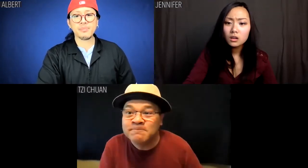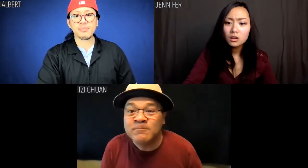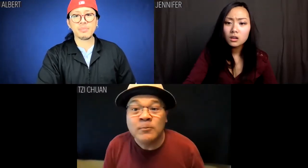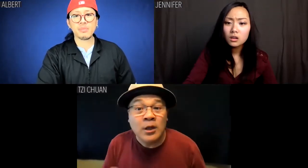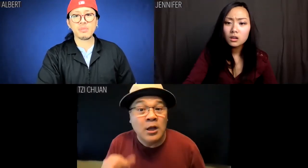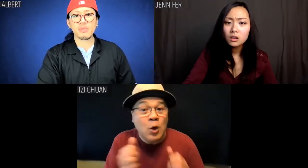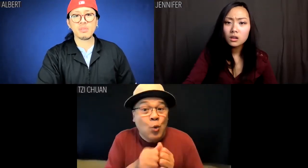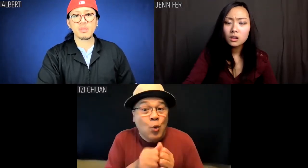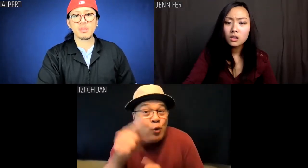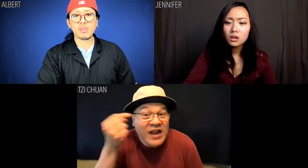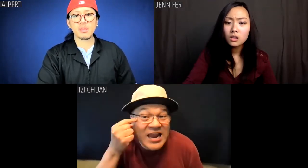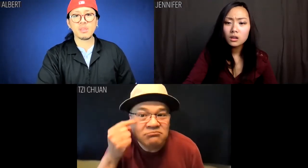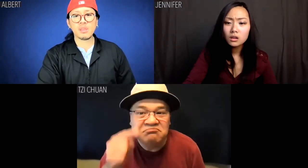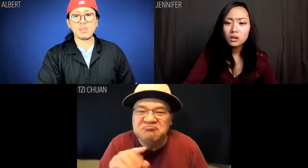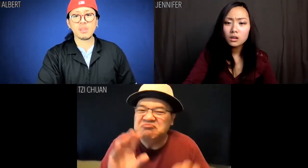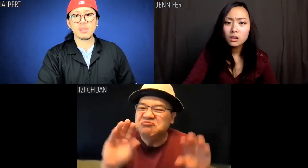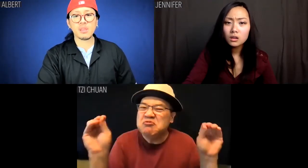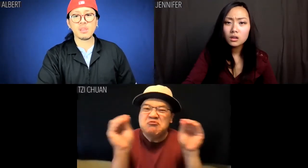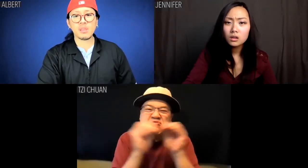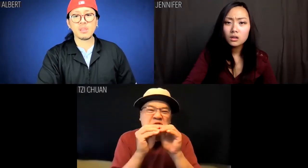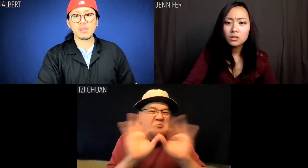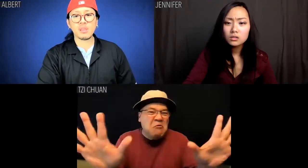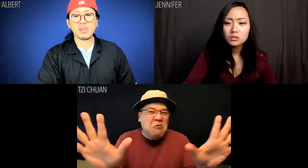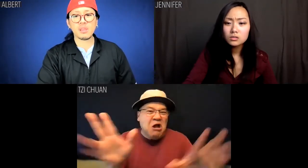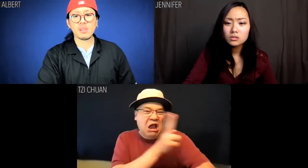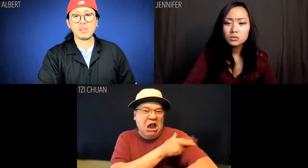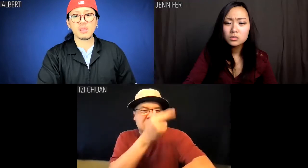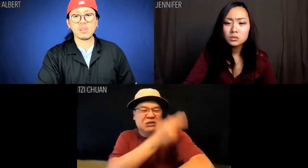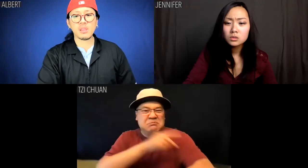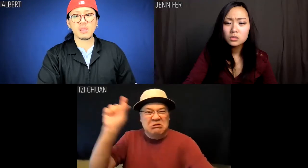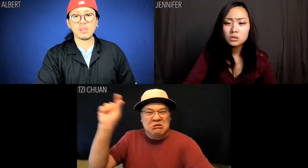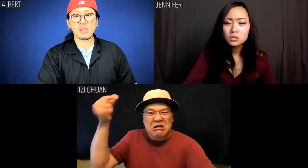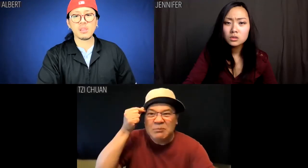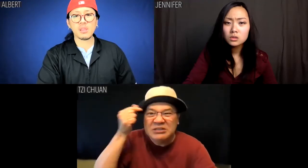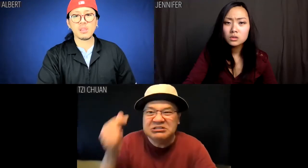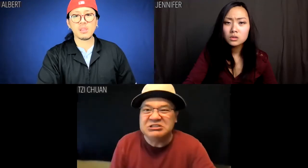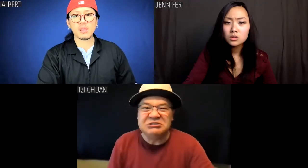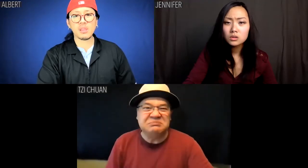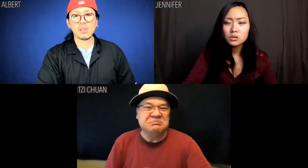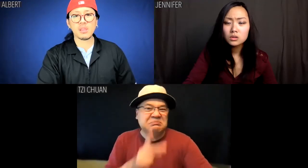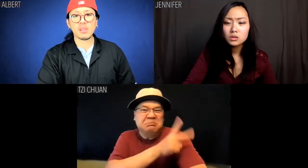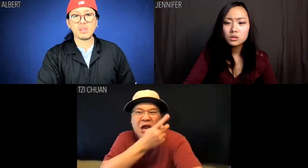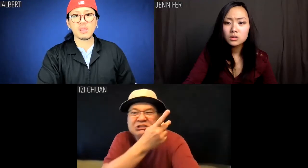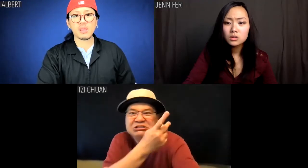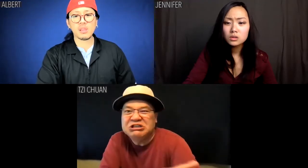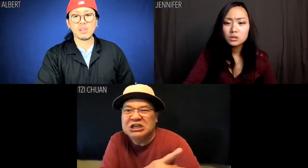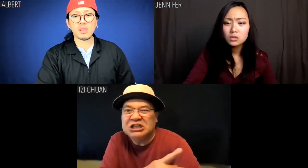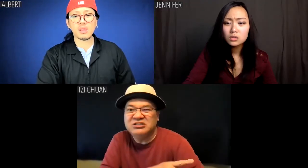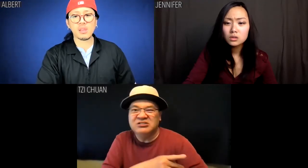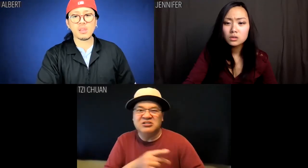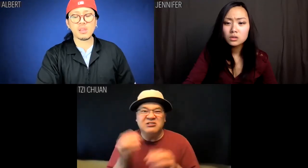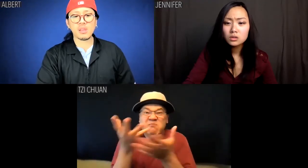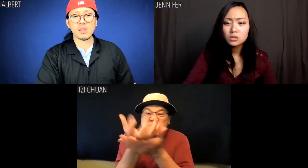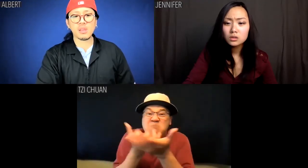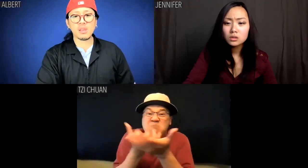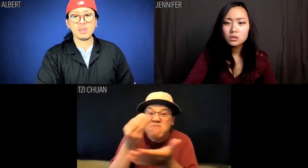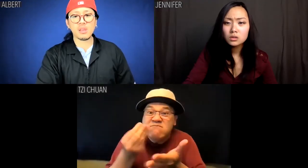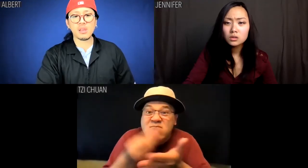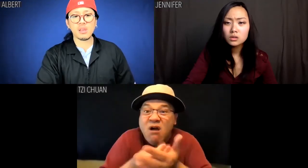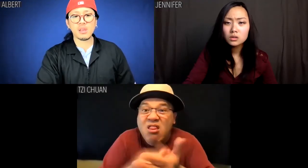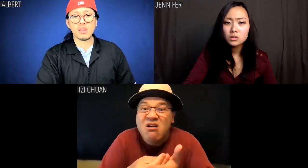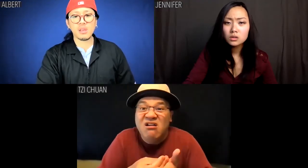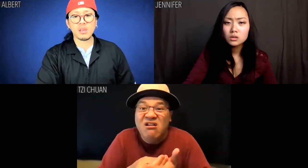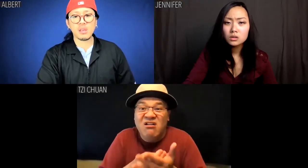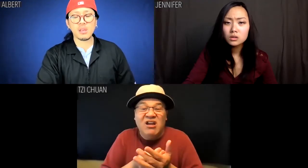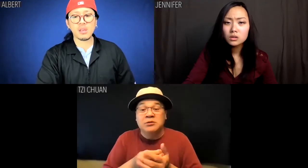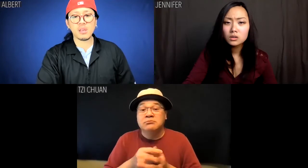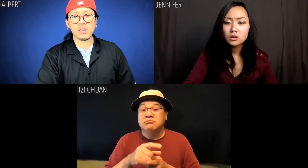Think of it: no more hospital bureaucracy, litigious patients, no more begging for grants.